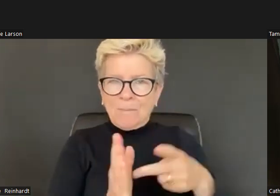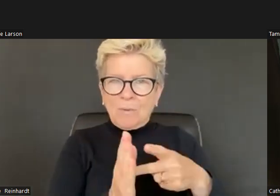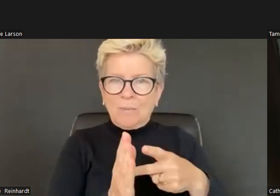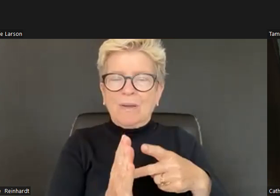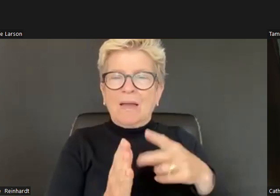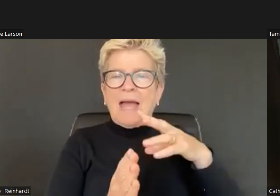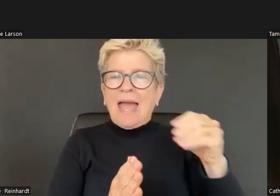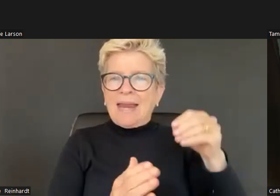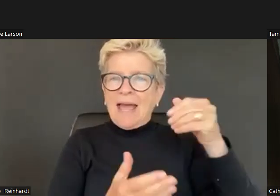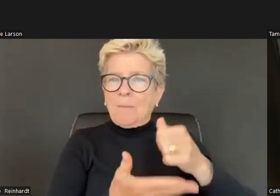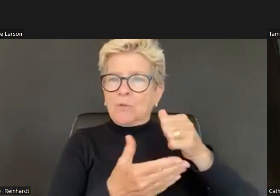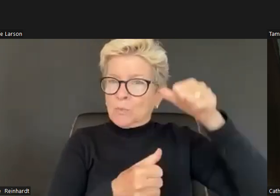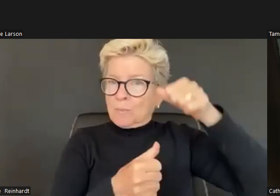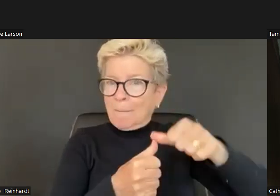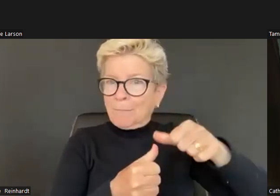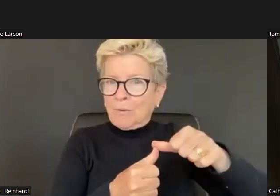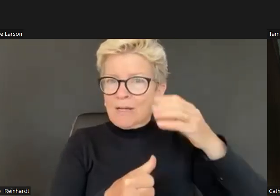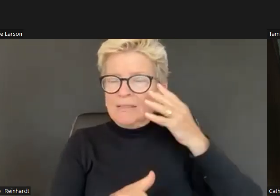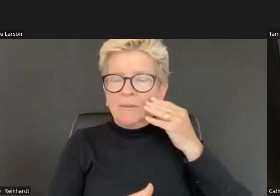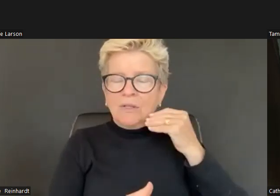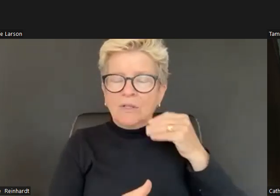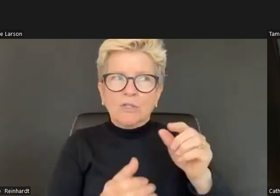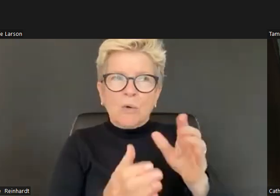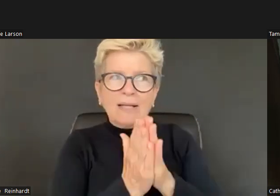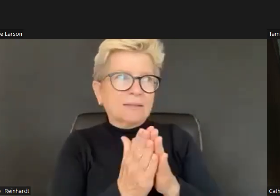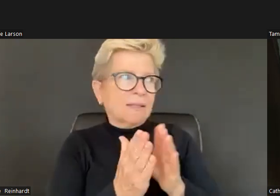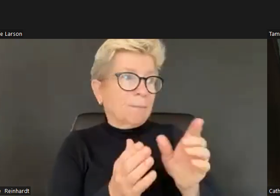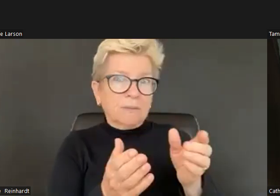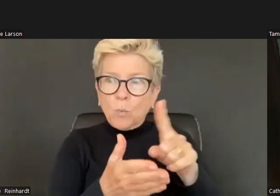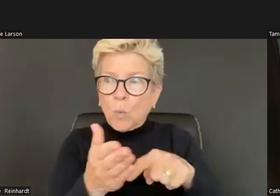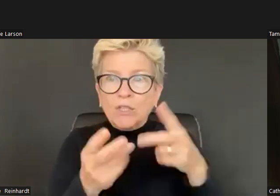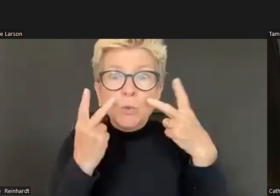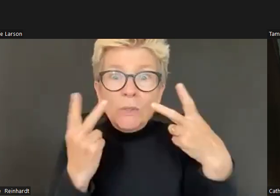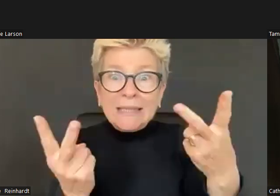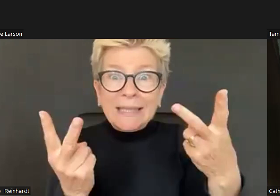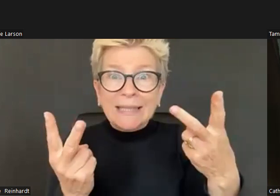And I was thinking, you know, sensory experience of the learning space, is really important.